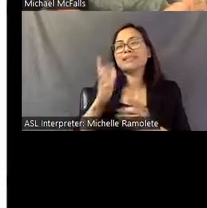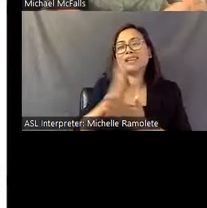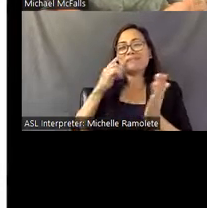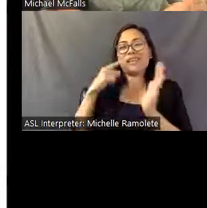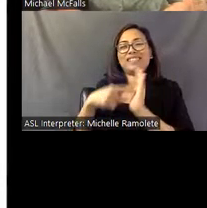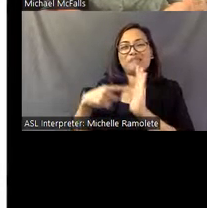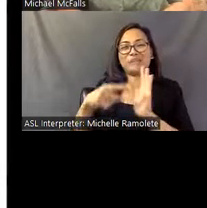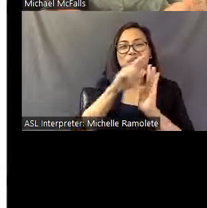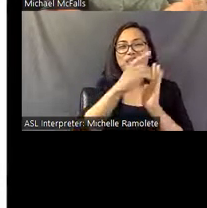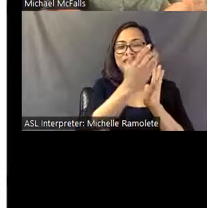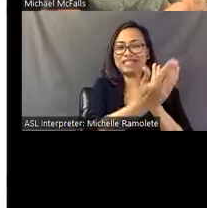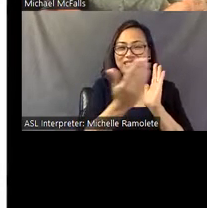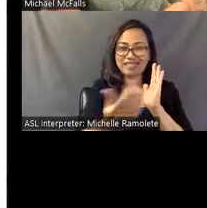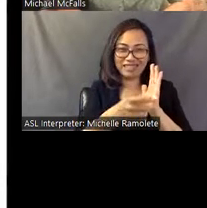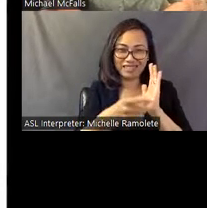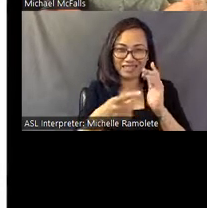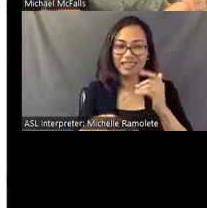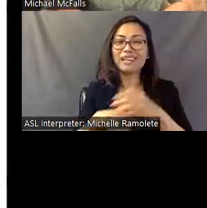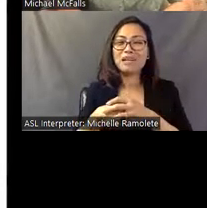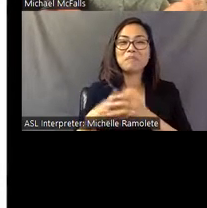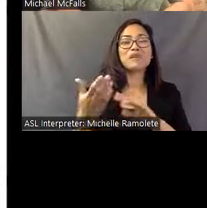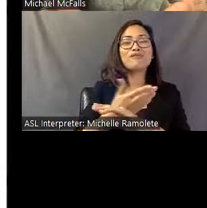that Eddie does before he goes to Pasaquan.